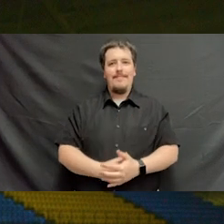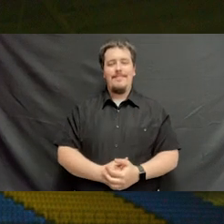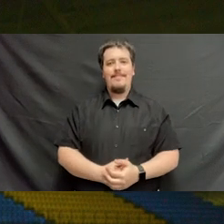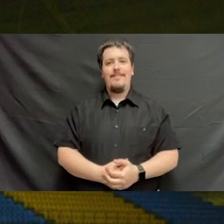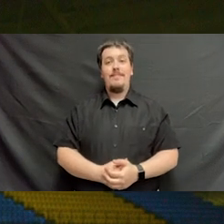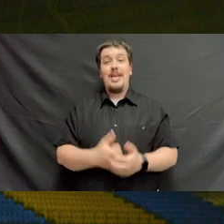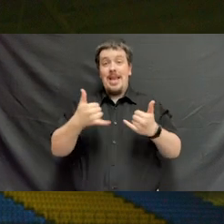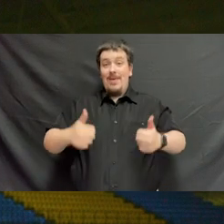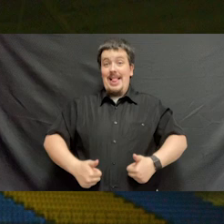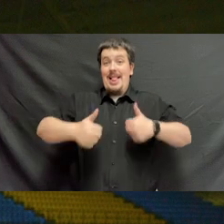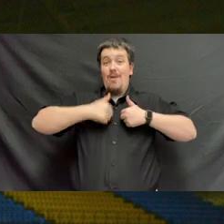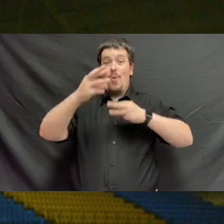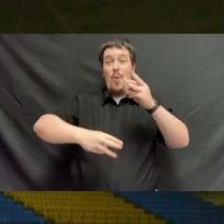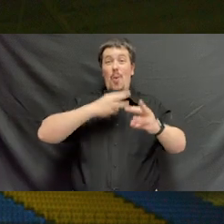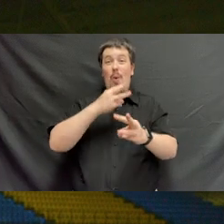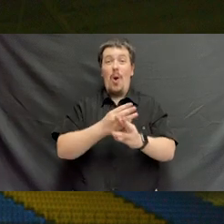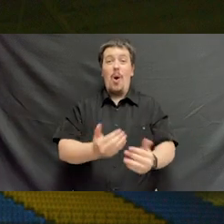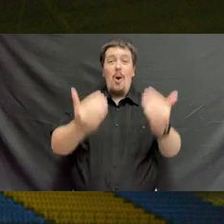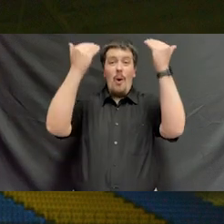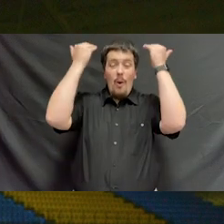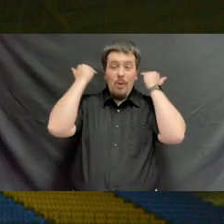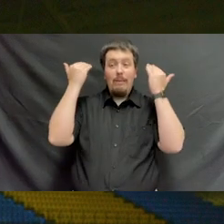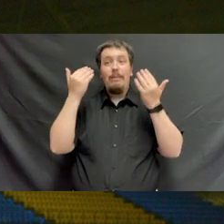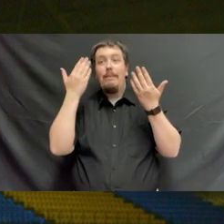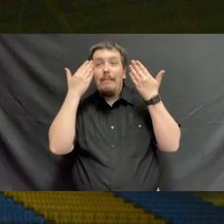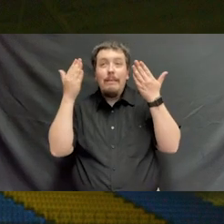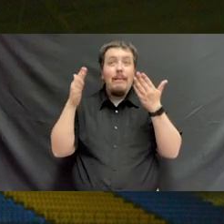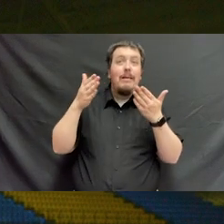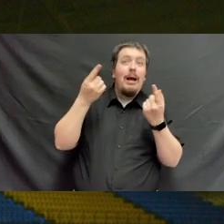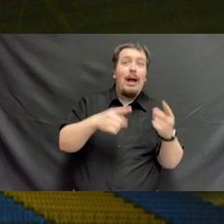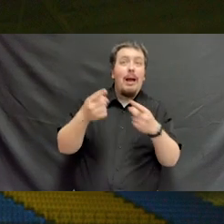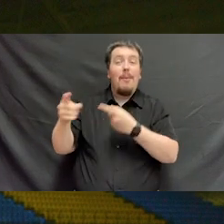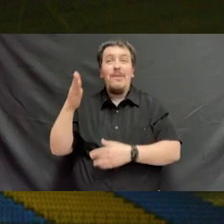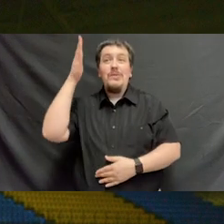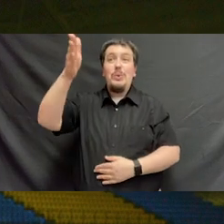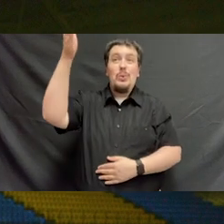While we live in a world that is overwhelmed by a sense of the unknown in terms of what the future holds,